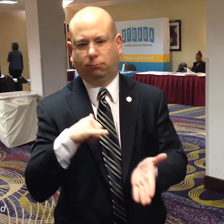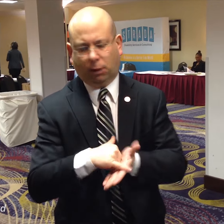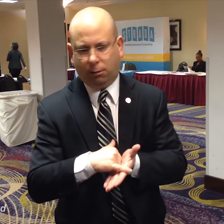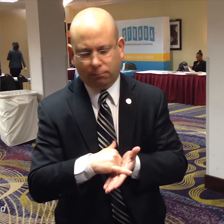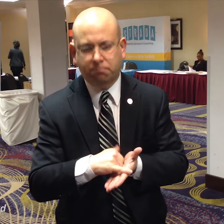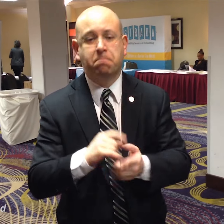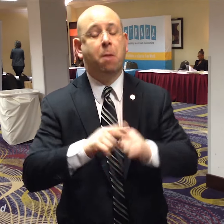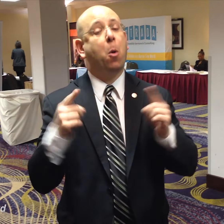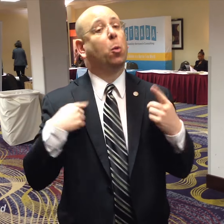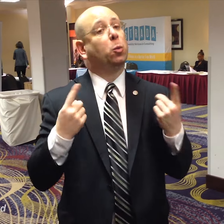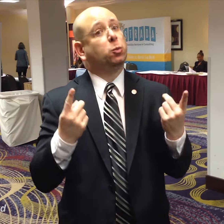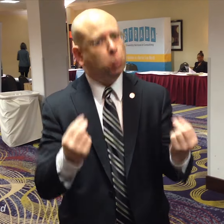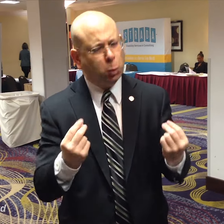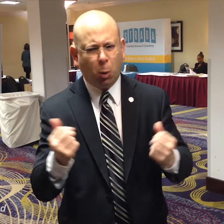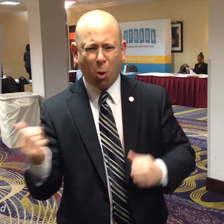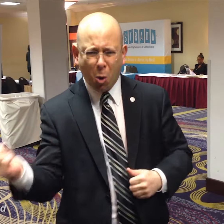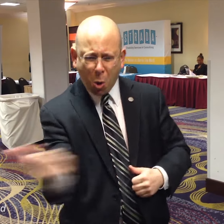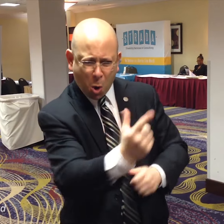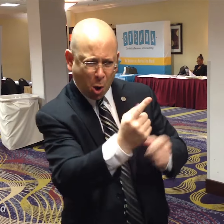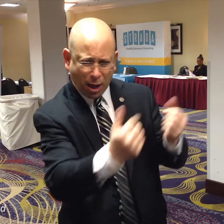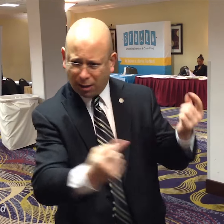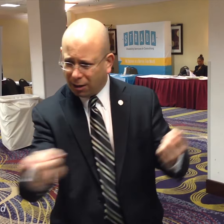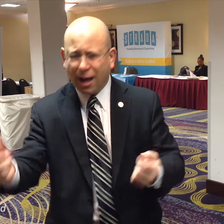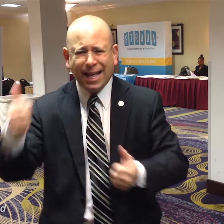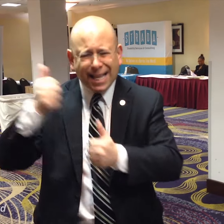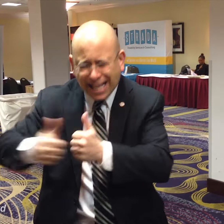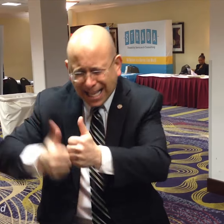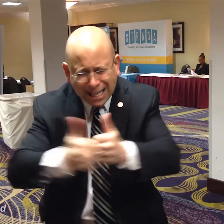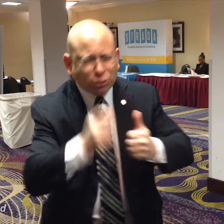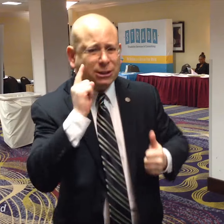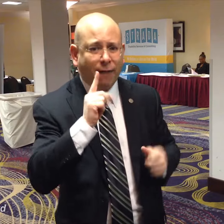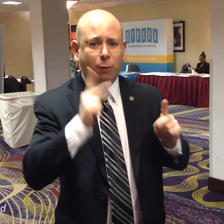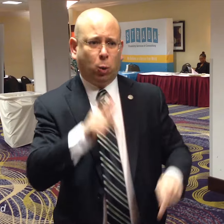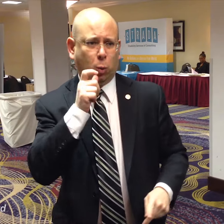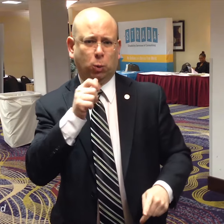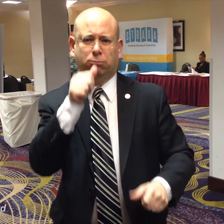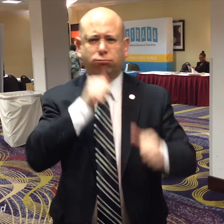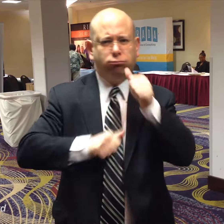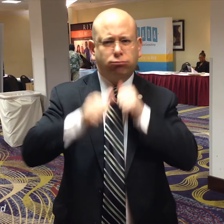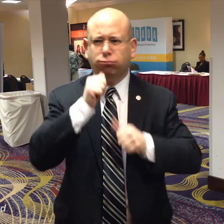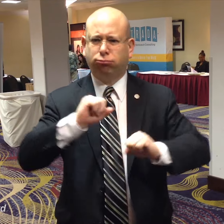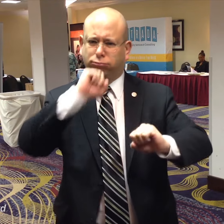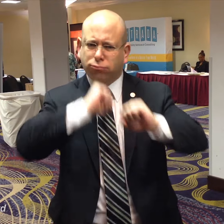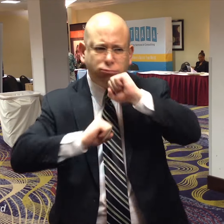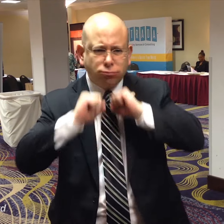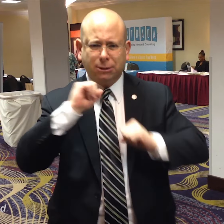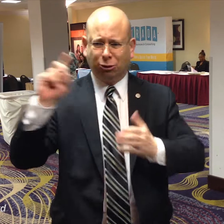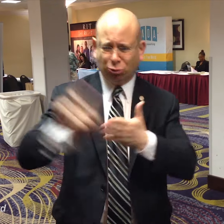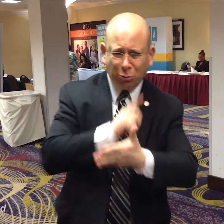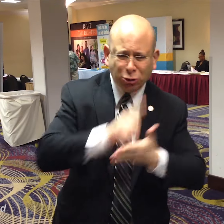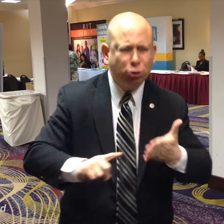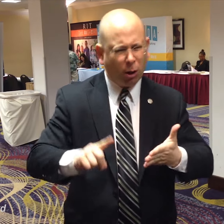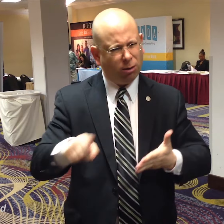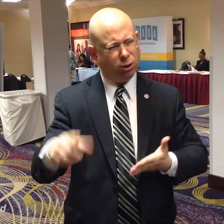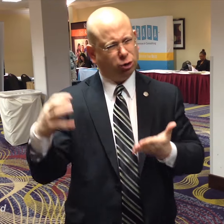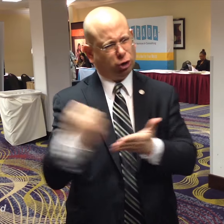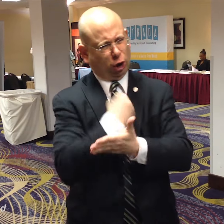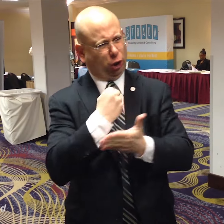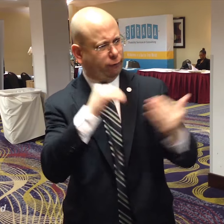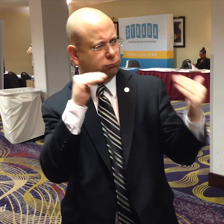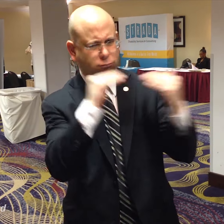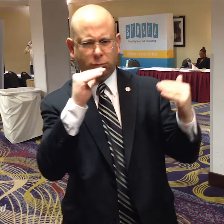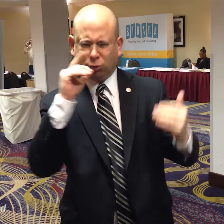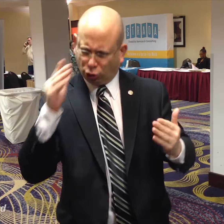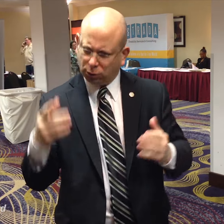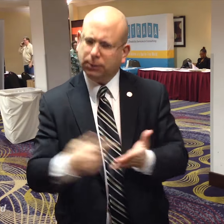Each deaf and hard of hearing person who are going through a discrimination situation has a right to equality